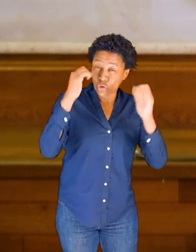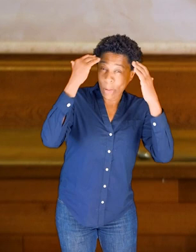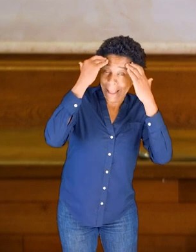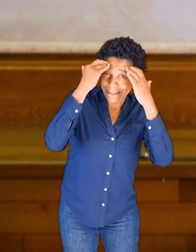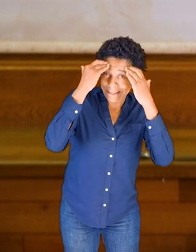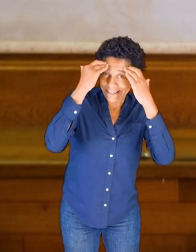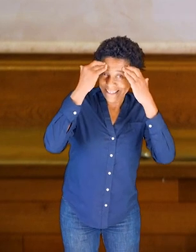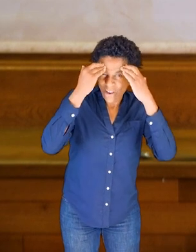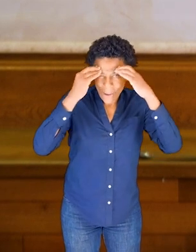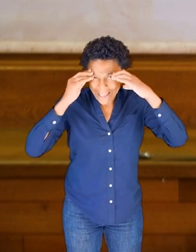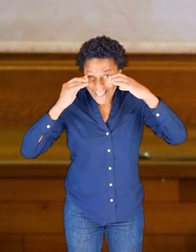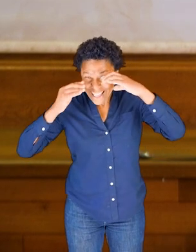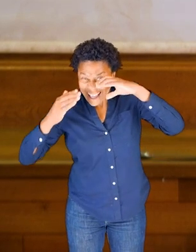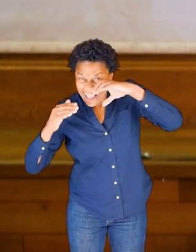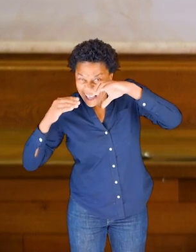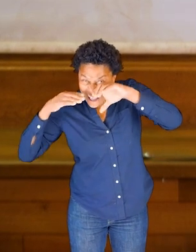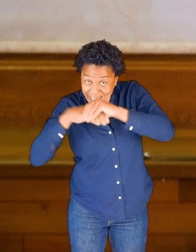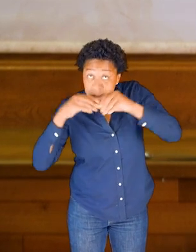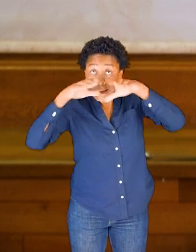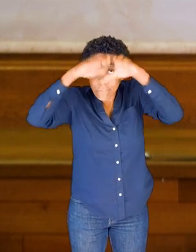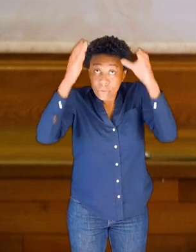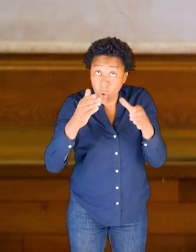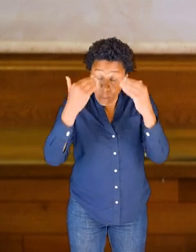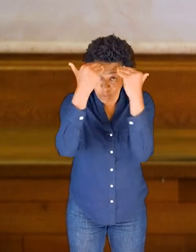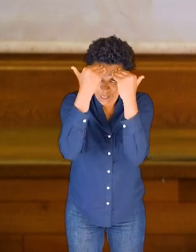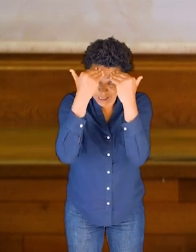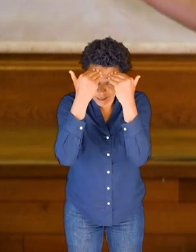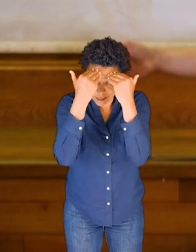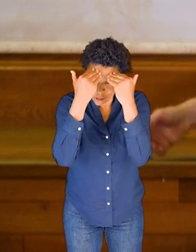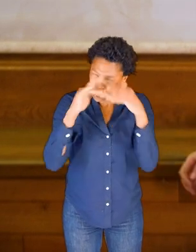inside of that dome? Perhaps there's a sense of more space above you.